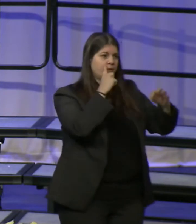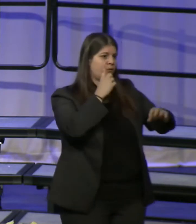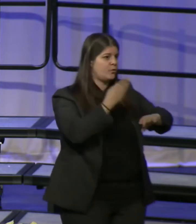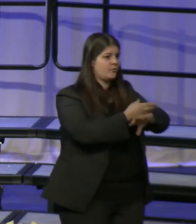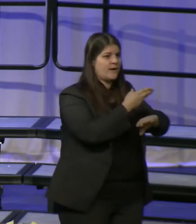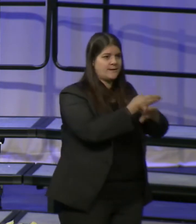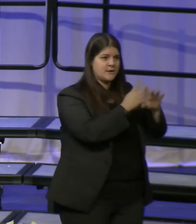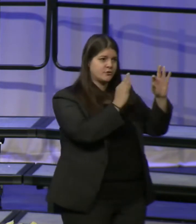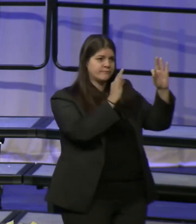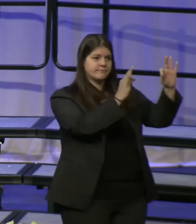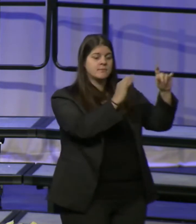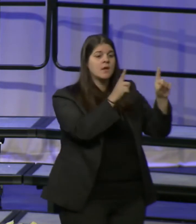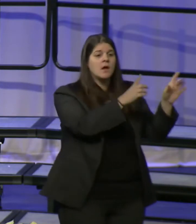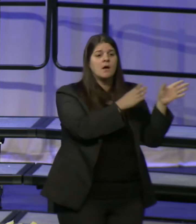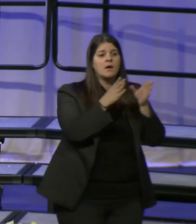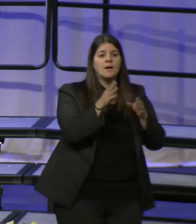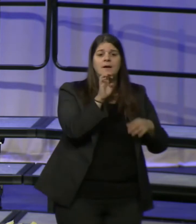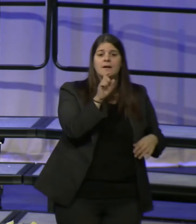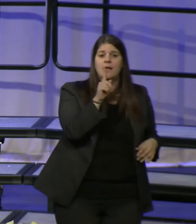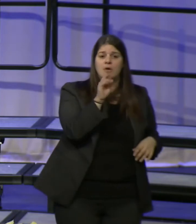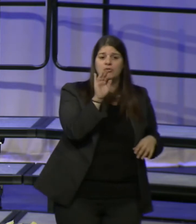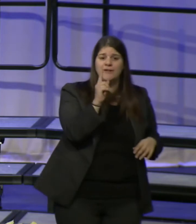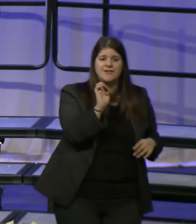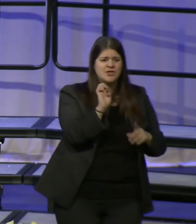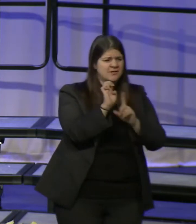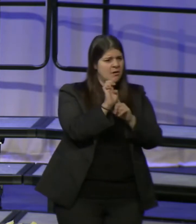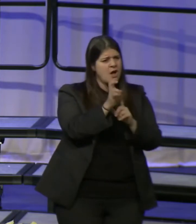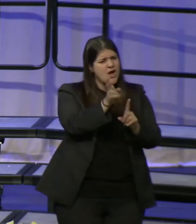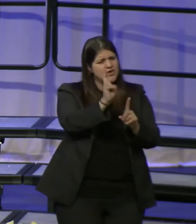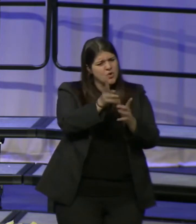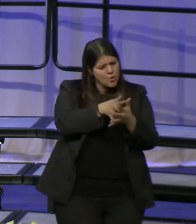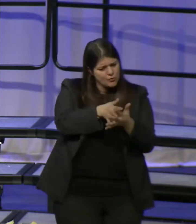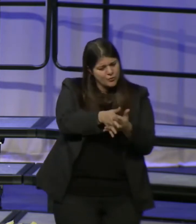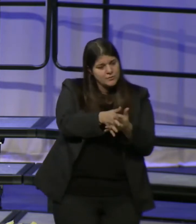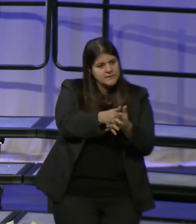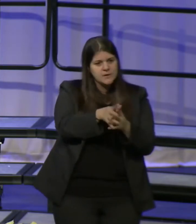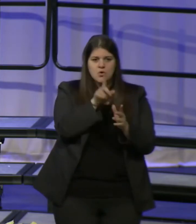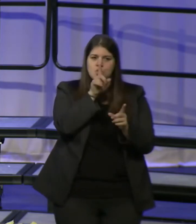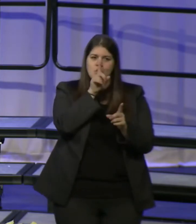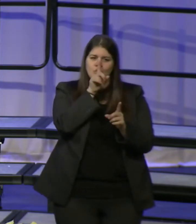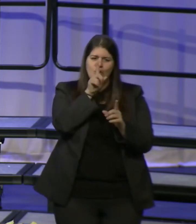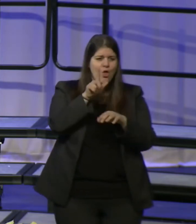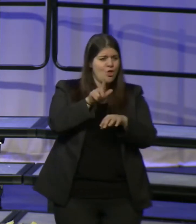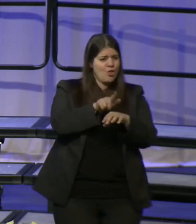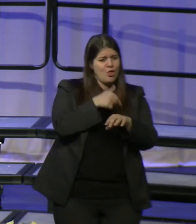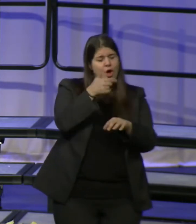For an Elkridge with historic roots that run deeper than most communities in America,